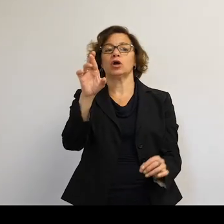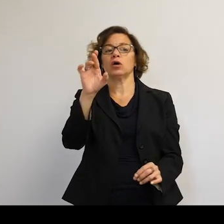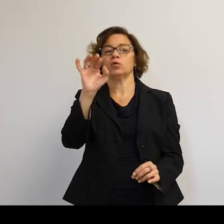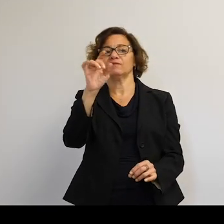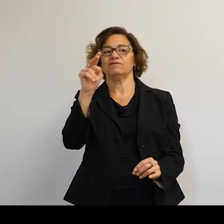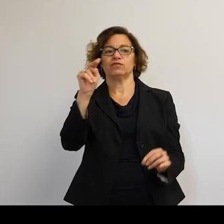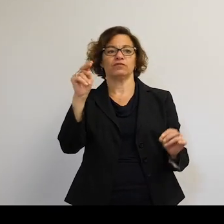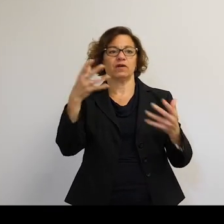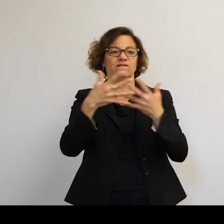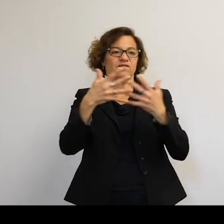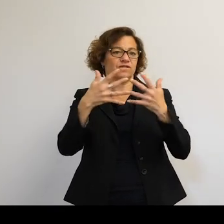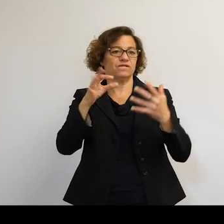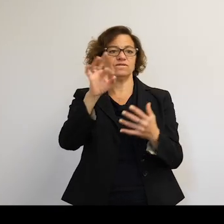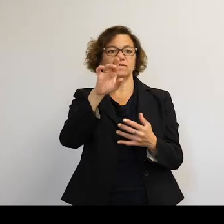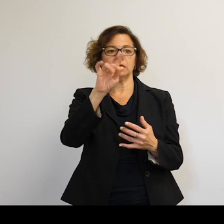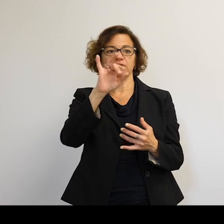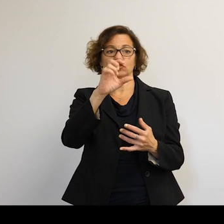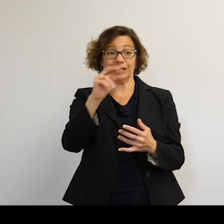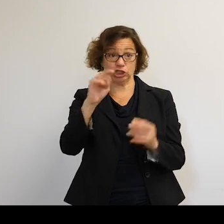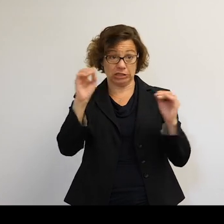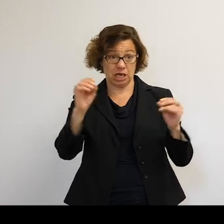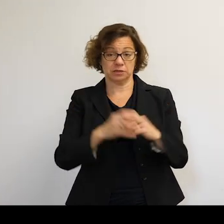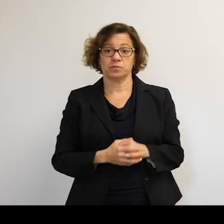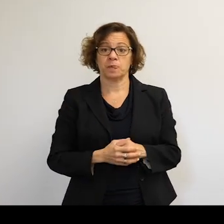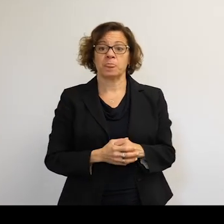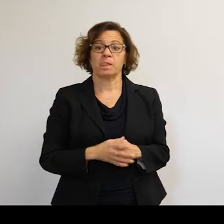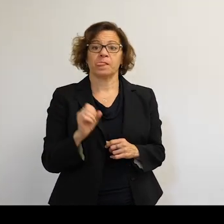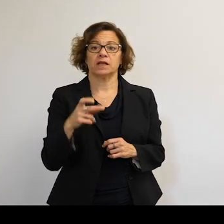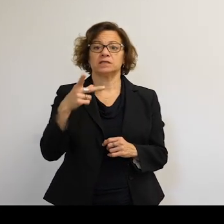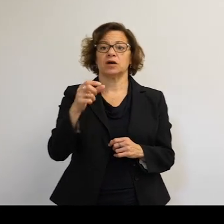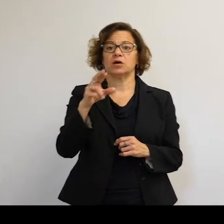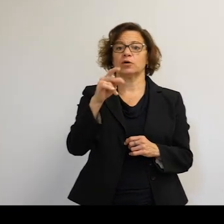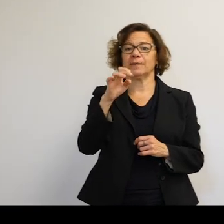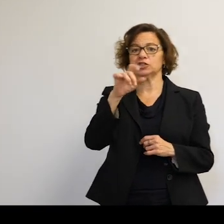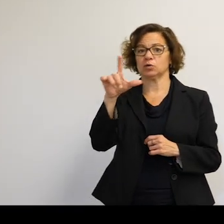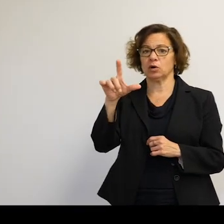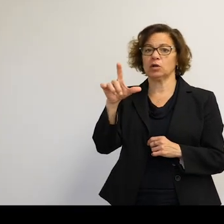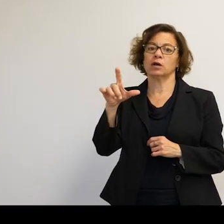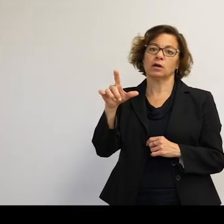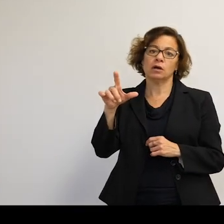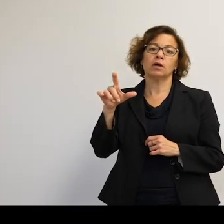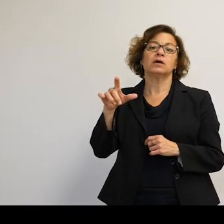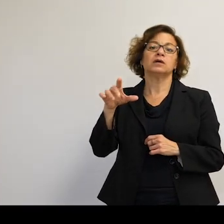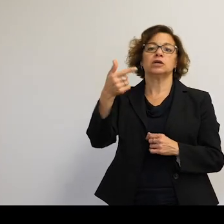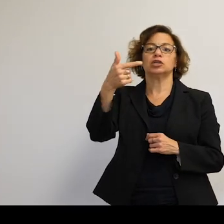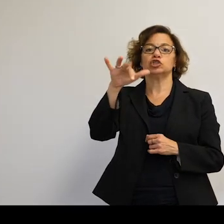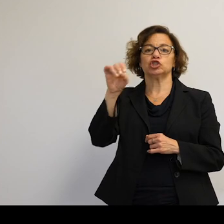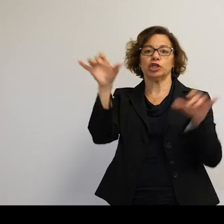a possibility to be perpetual? Yeah. Perpetual is a strong word. It's like saying infinite. But there's-- so geostationary orbit, for instance,